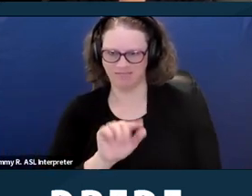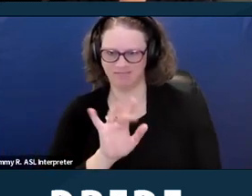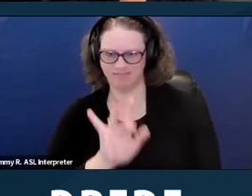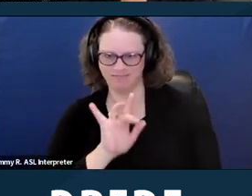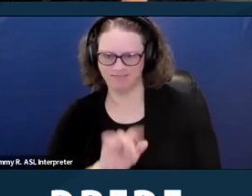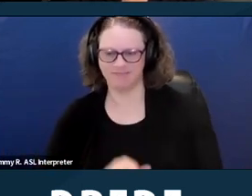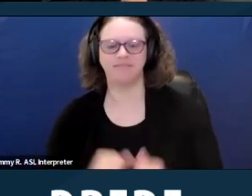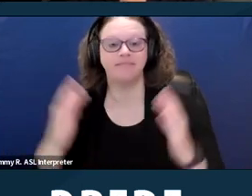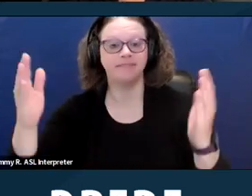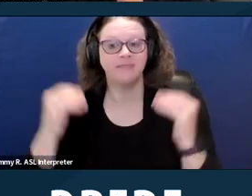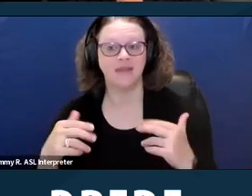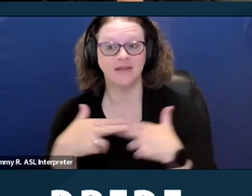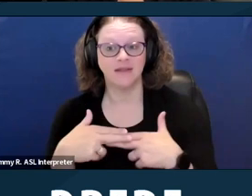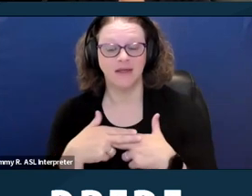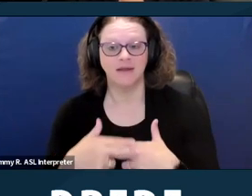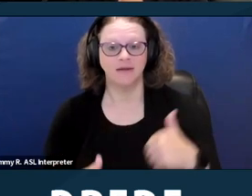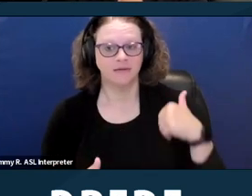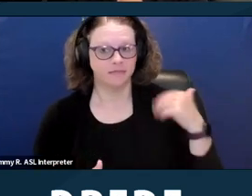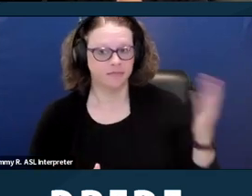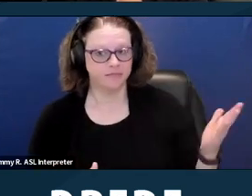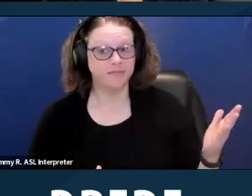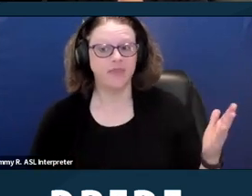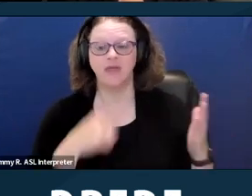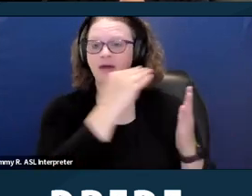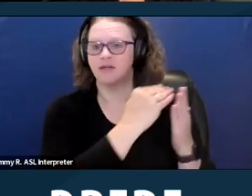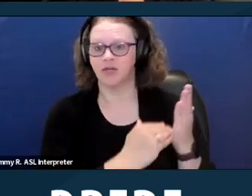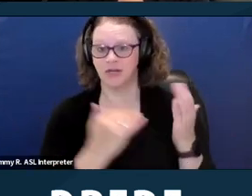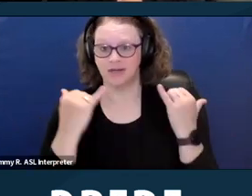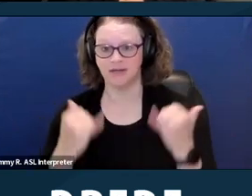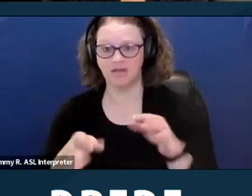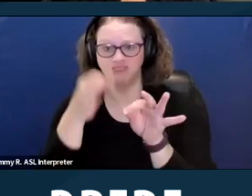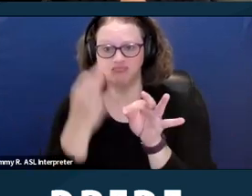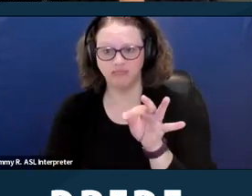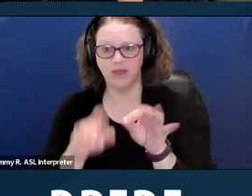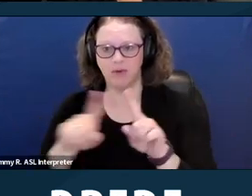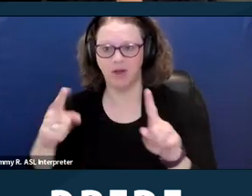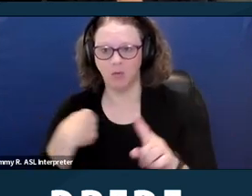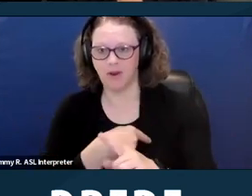So the agenda today is quite simple, but there is a lot of information we've packed in.